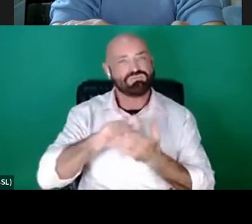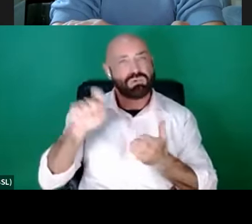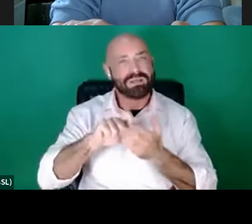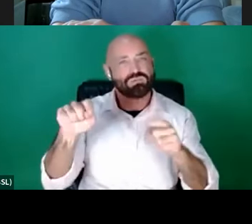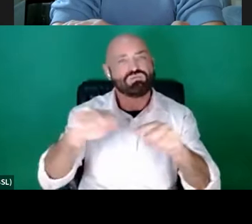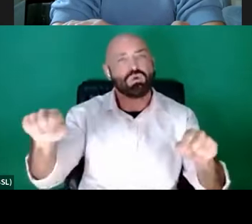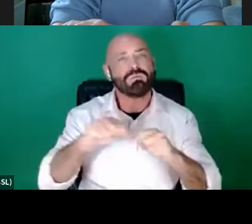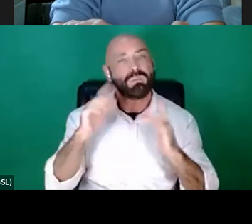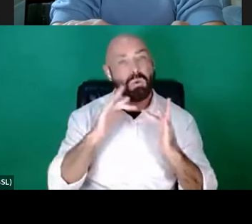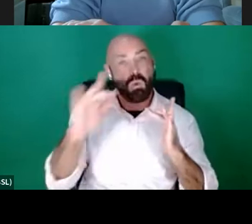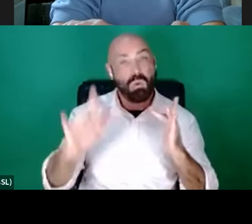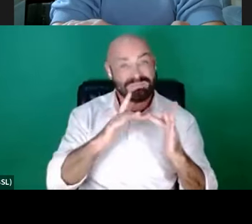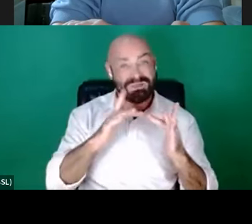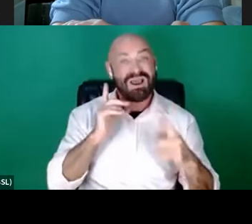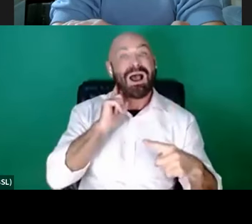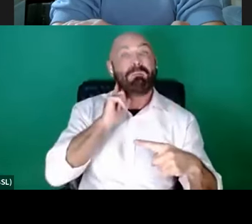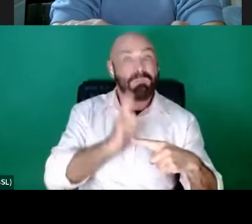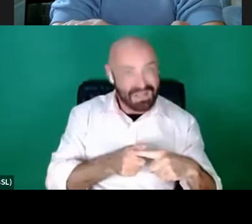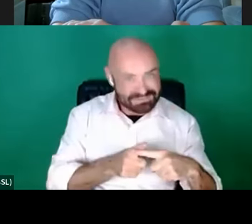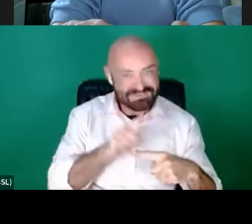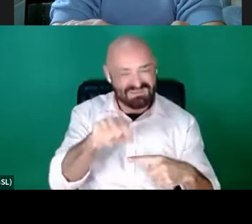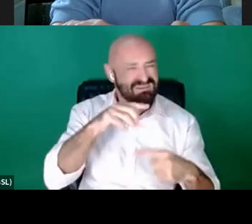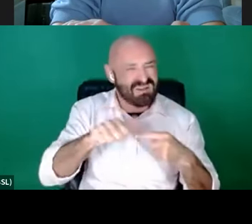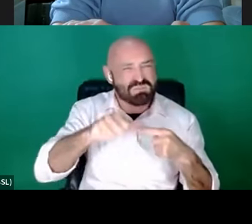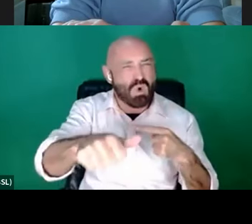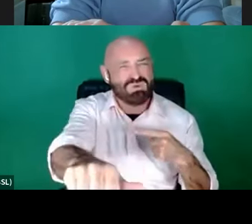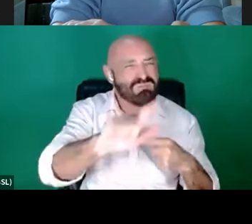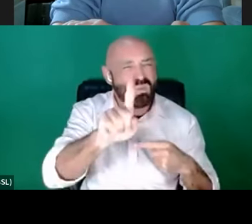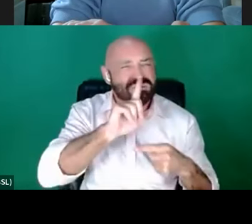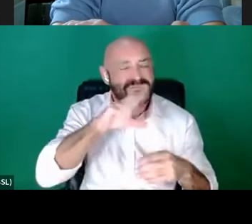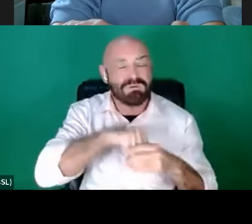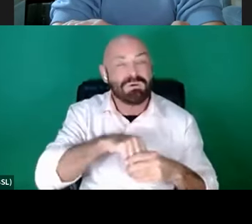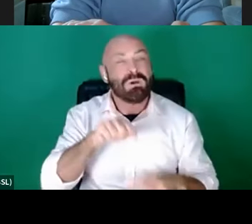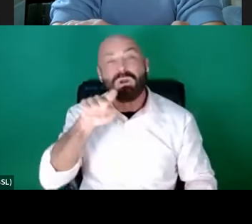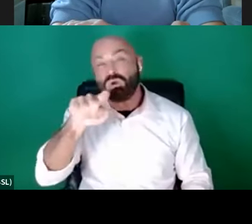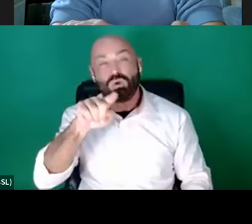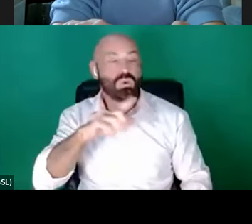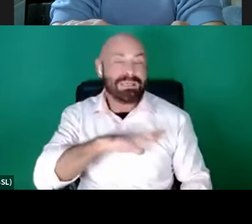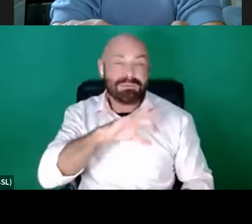what the programme involves. You don't need to have a credit, you don't need to have industry